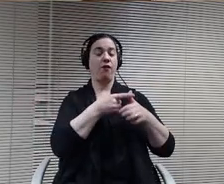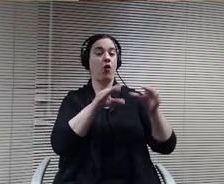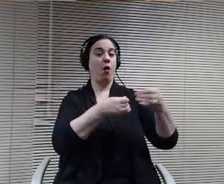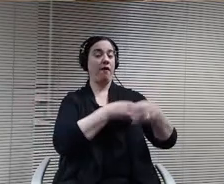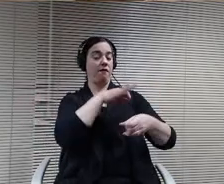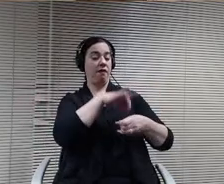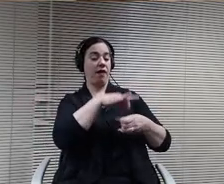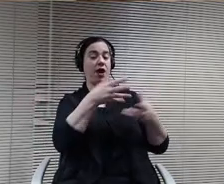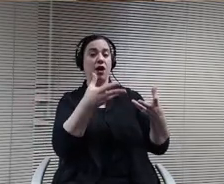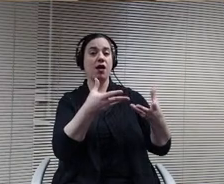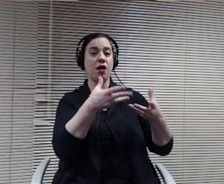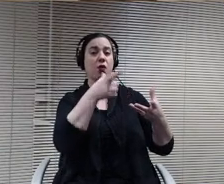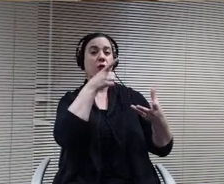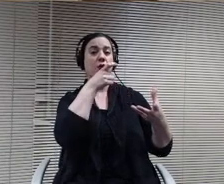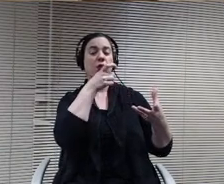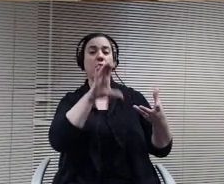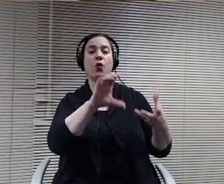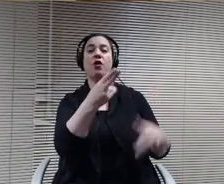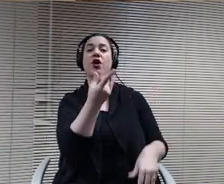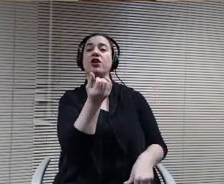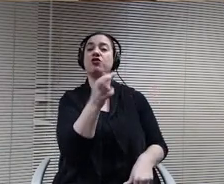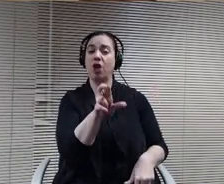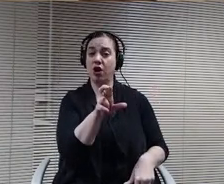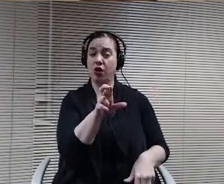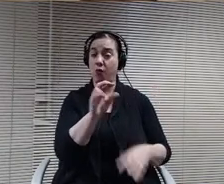there. Anybody that would like to nominate somebody for chair?